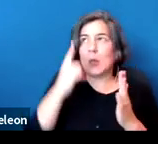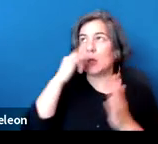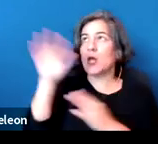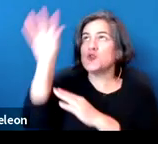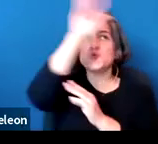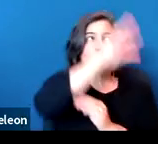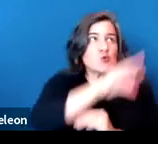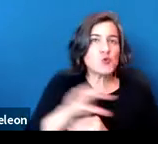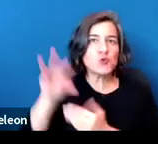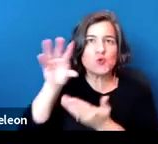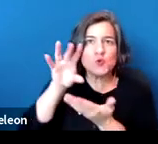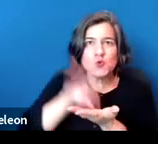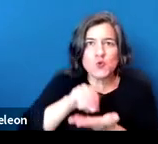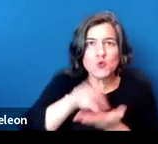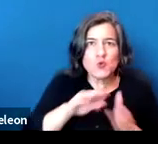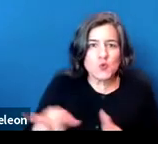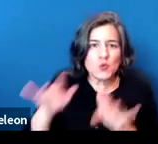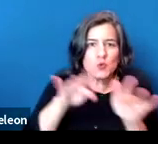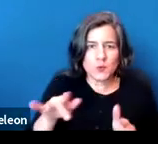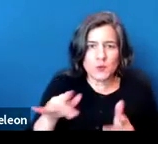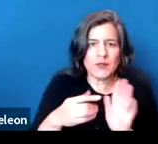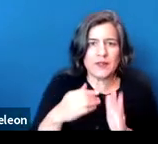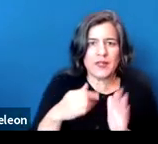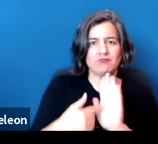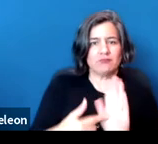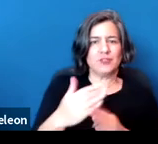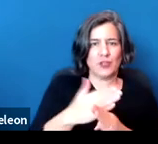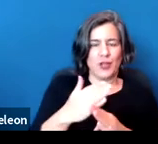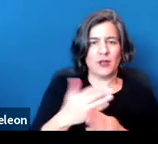The thing about reasonable accommodations is that, you know, ideally,